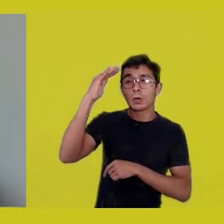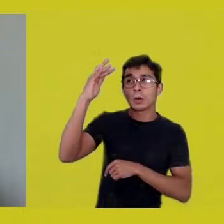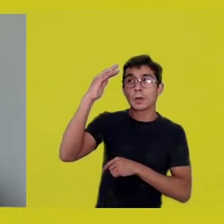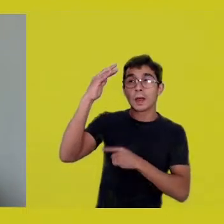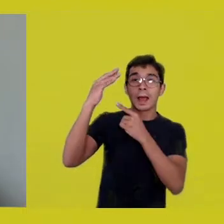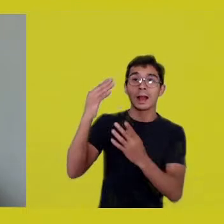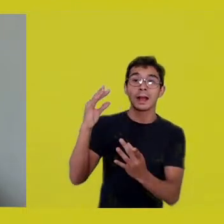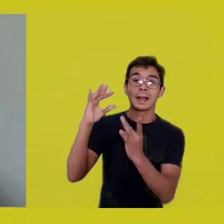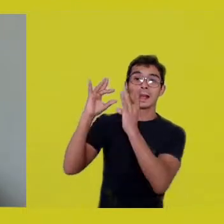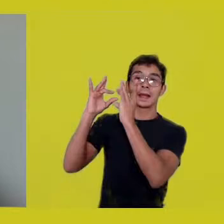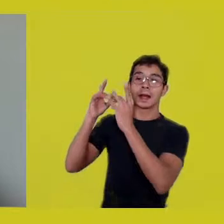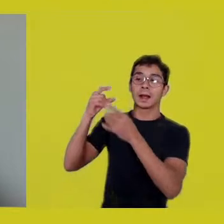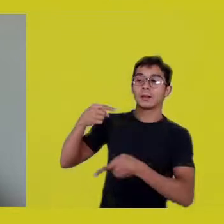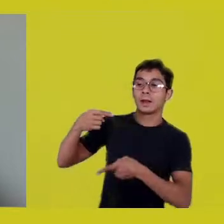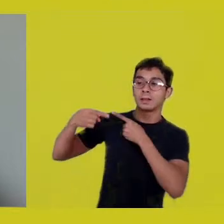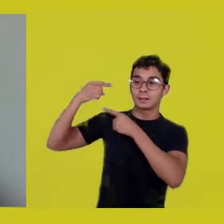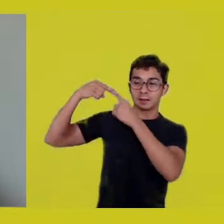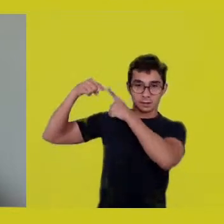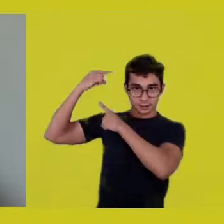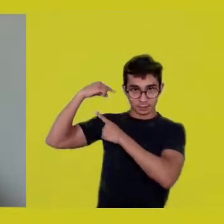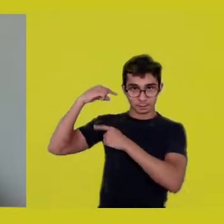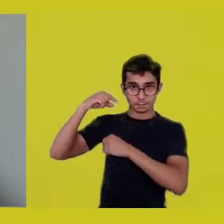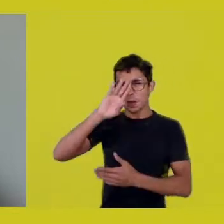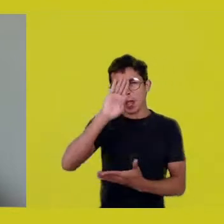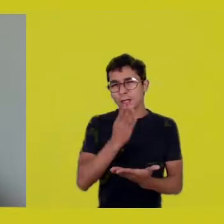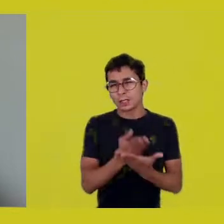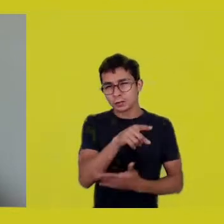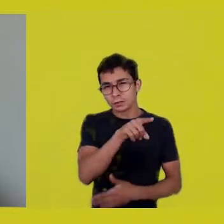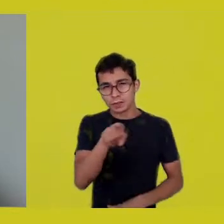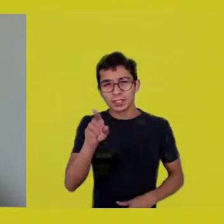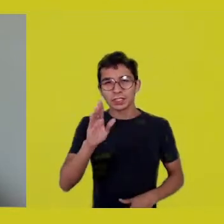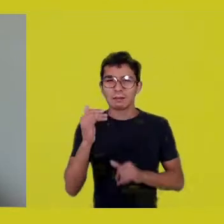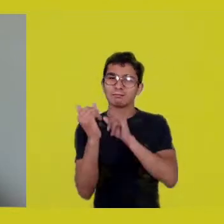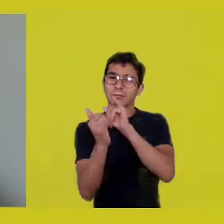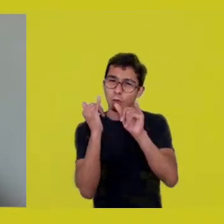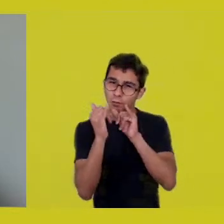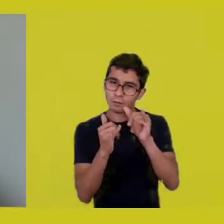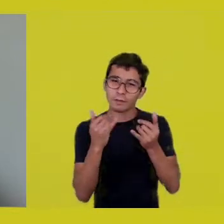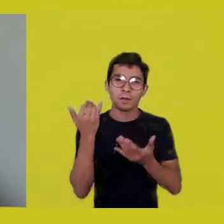I believe that you have already heard about many chants of our peoples,